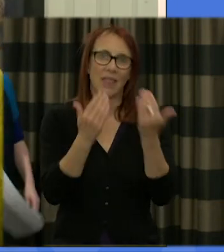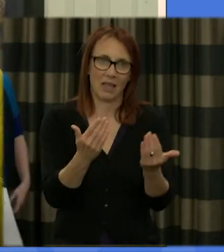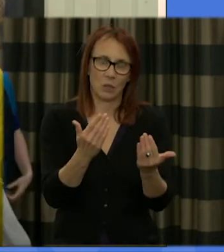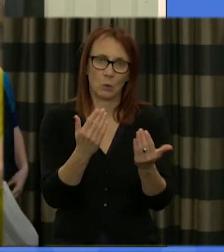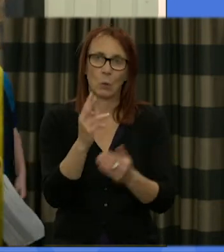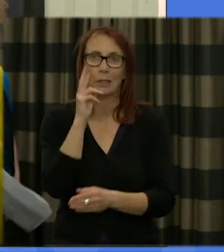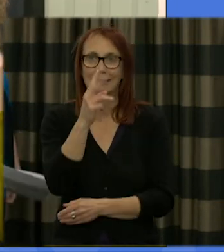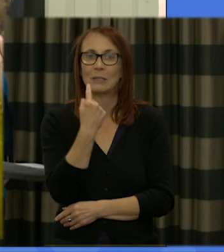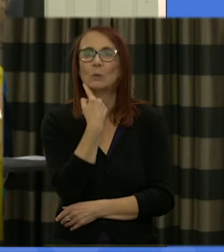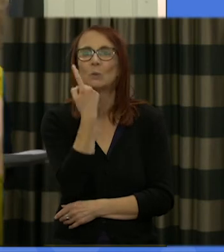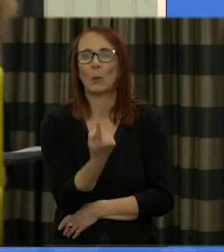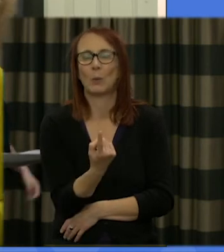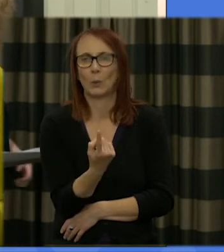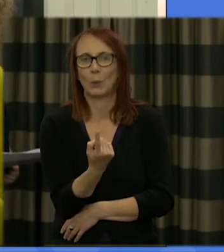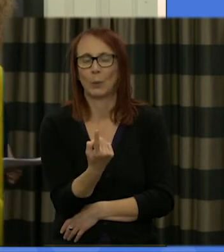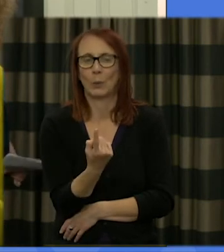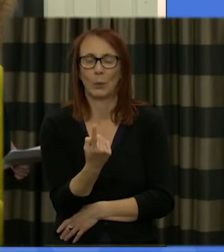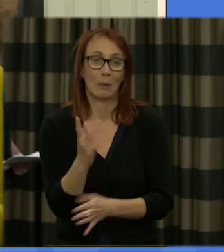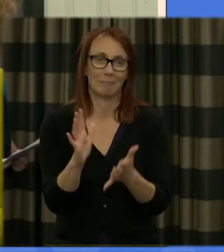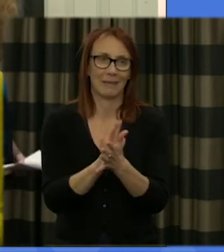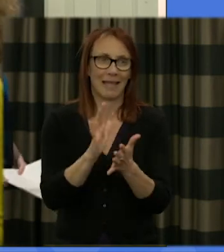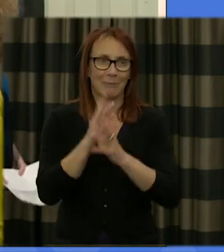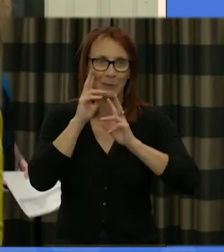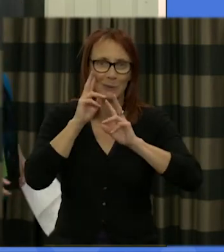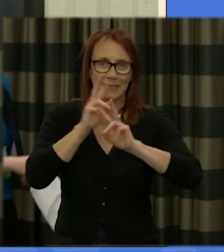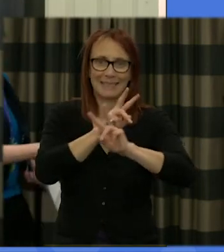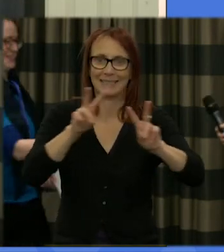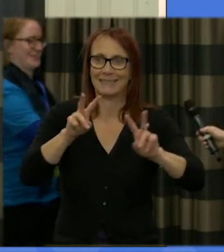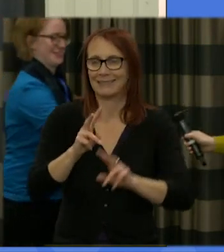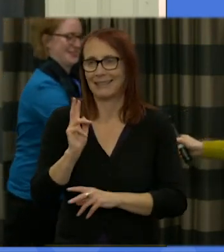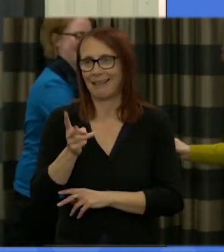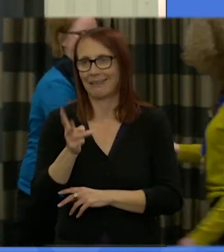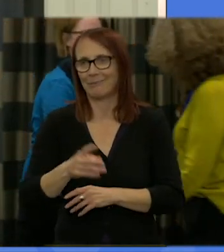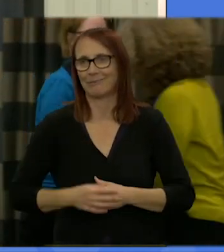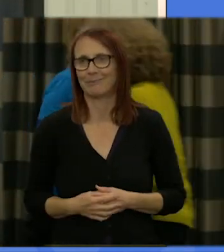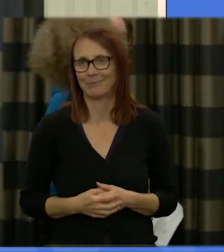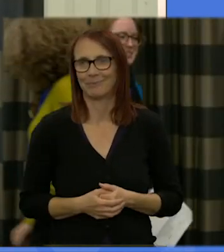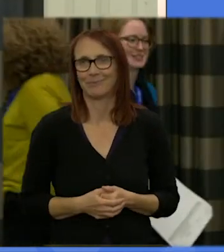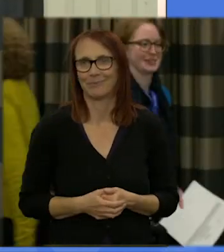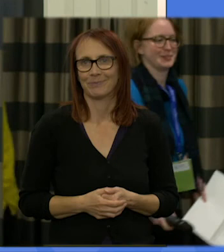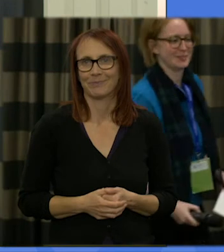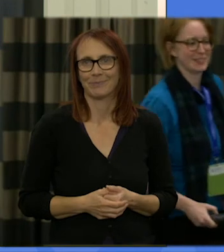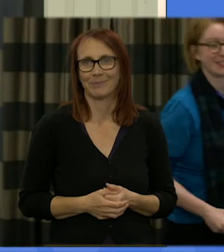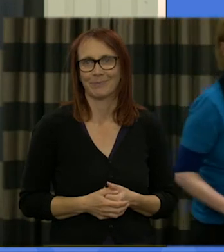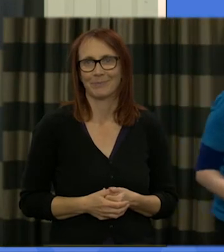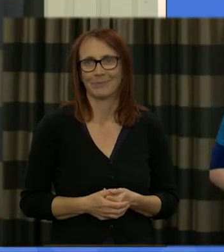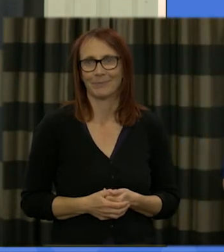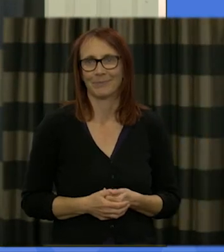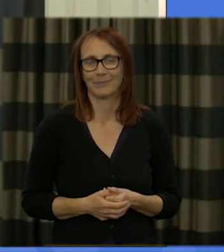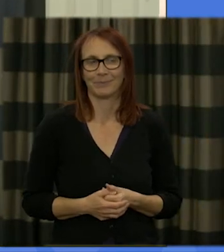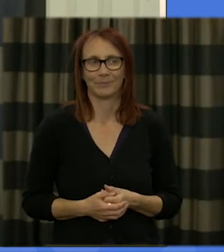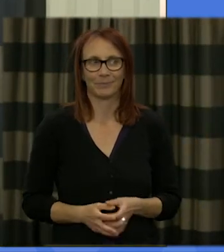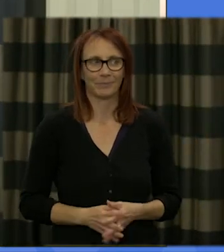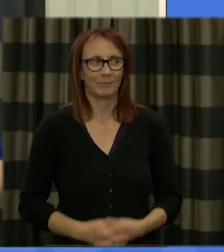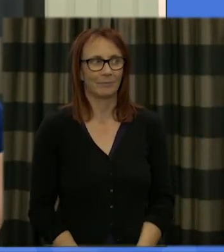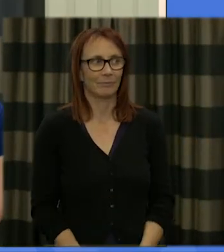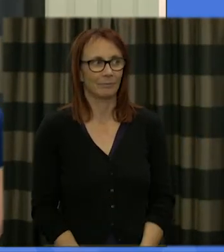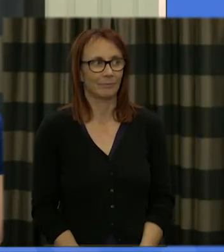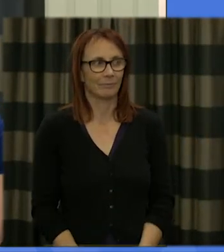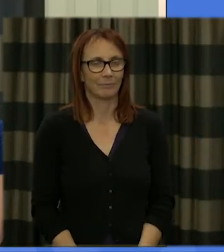you in the morning and I'm so delighted to see you back in the room again hello